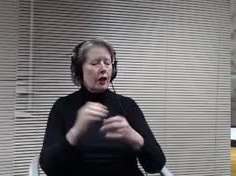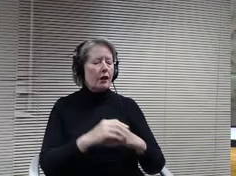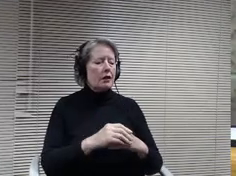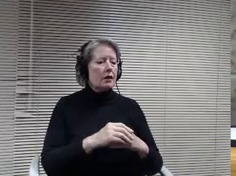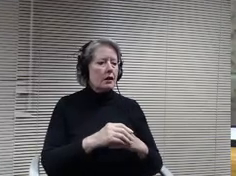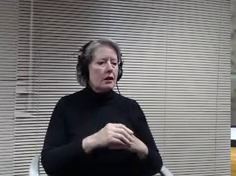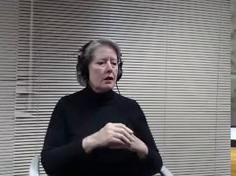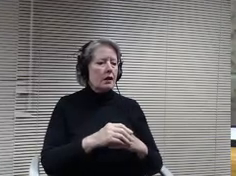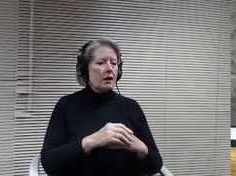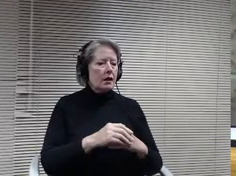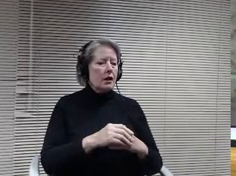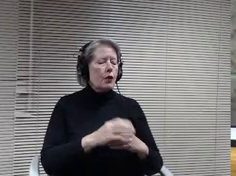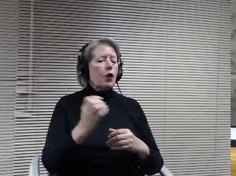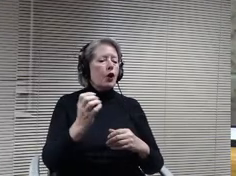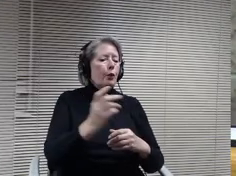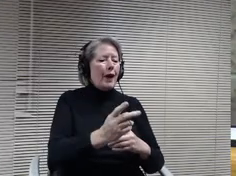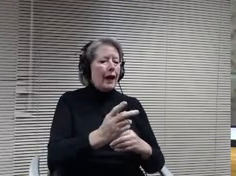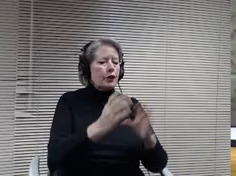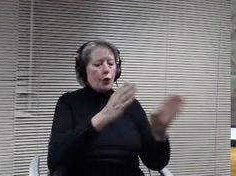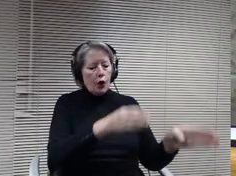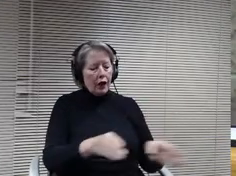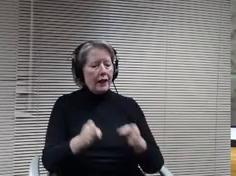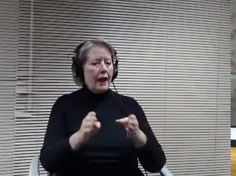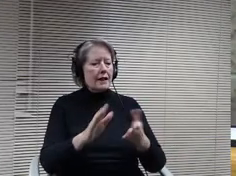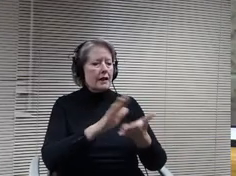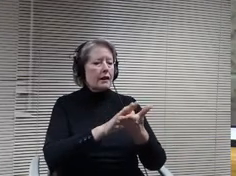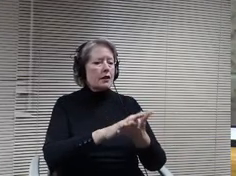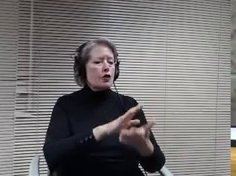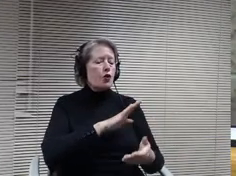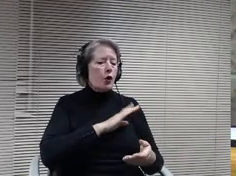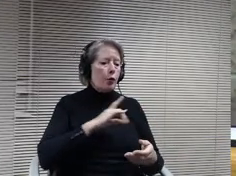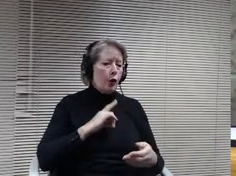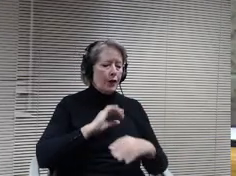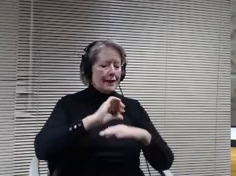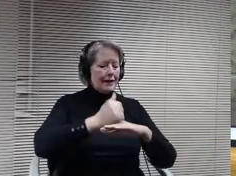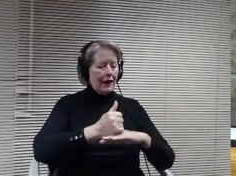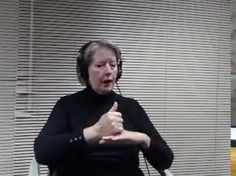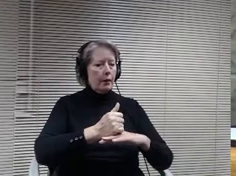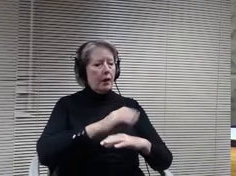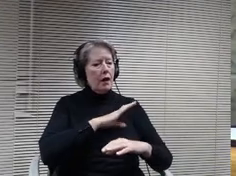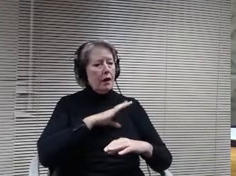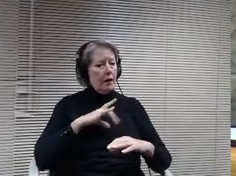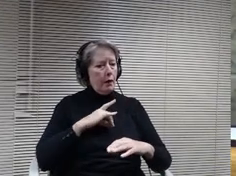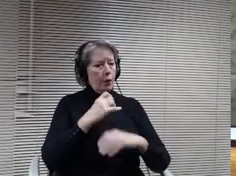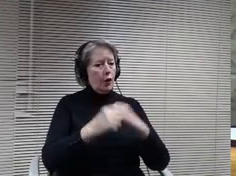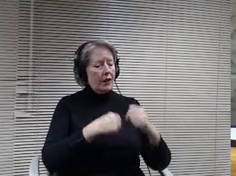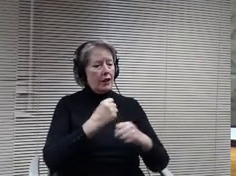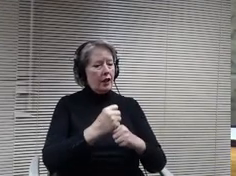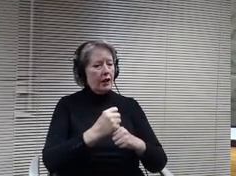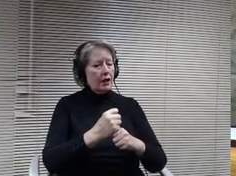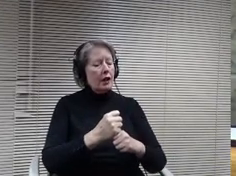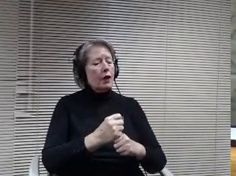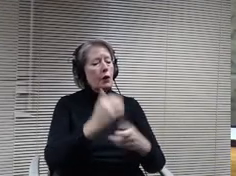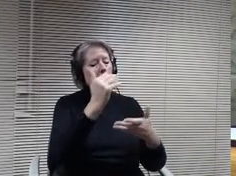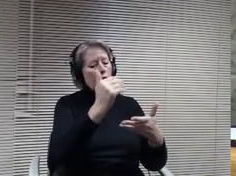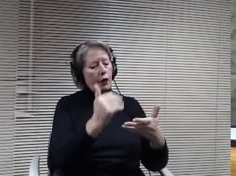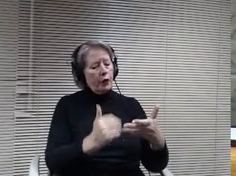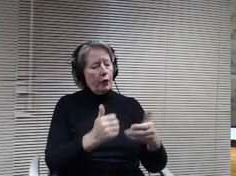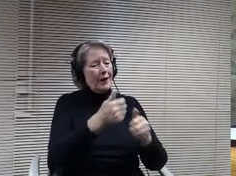up. Our board year for board members we were going to go through each item individually, will introduce them and then we'll have a motion.